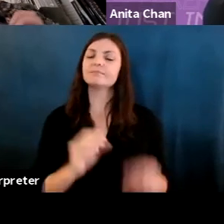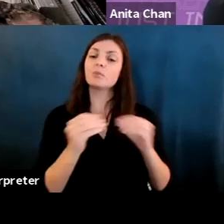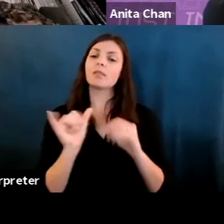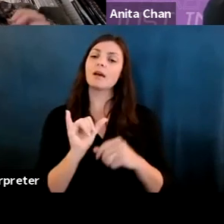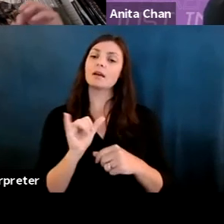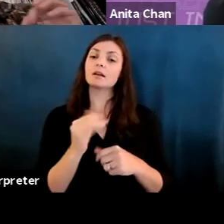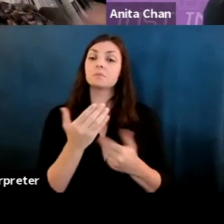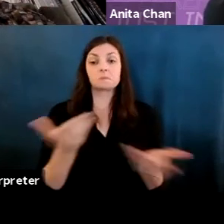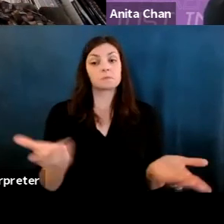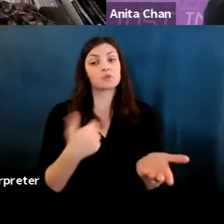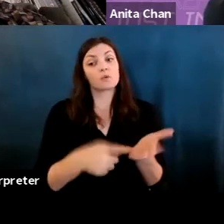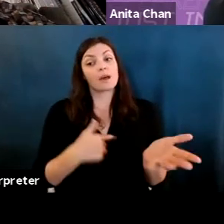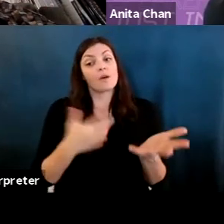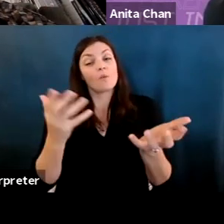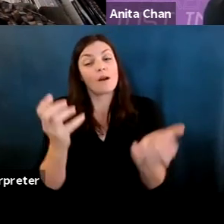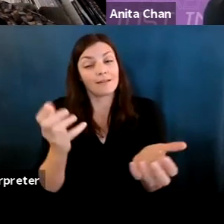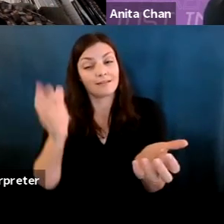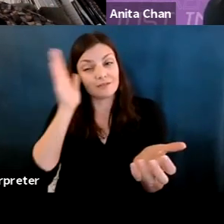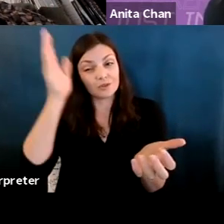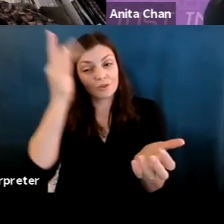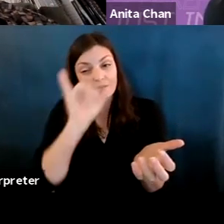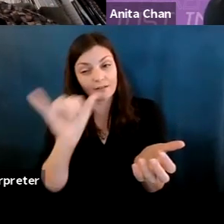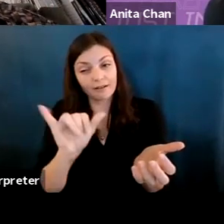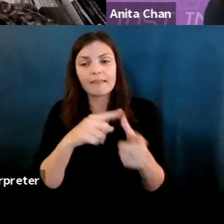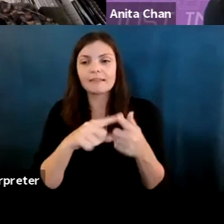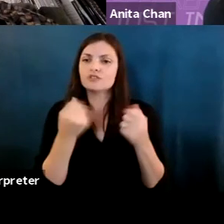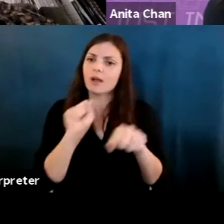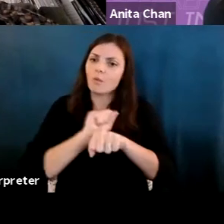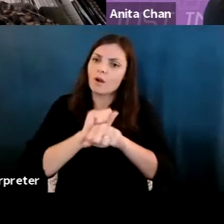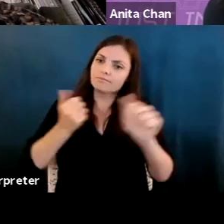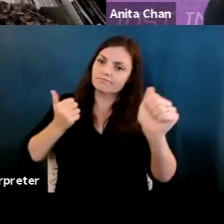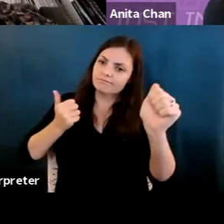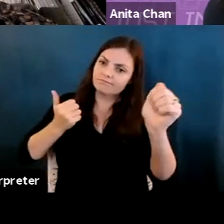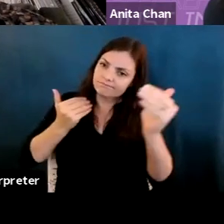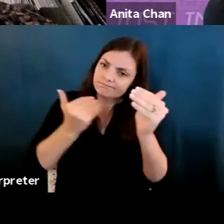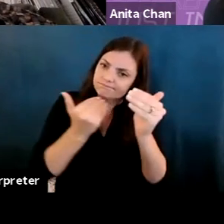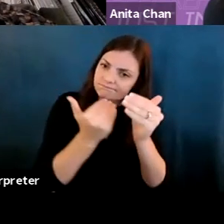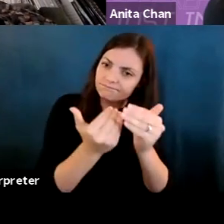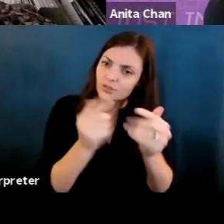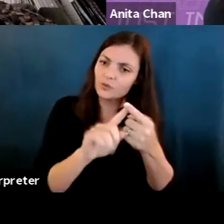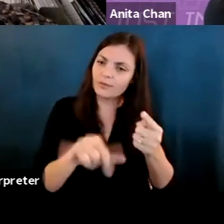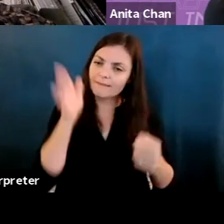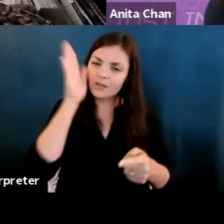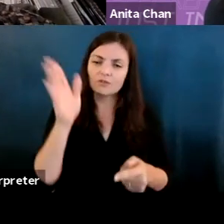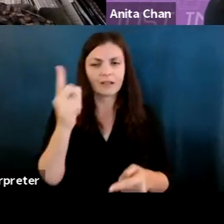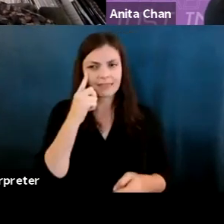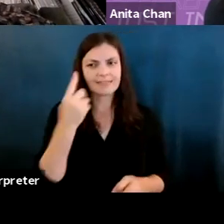Martin Wattenberg: here's what I would like the future to be, and then you worked for that future, I think we have a lot of agency over the answer to that question.